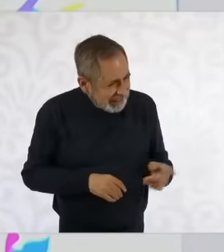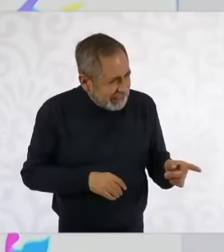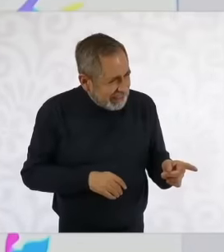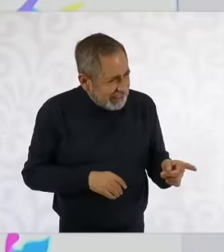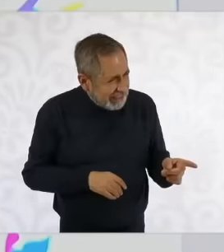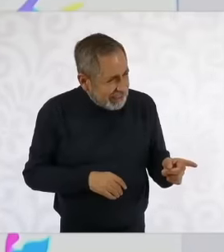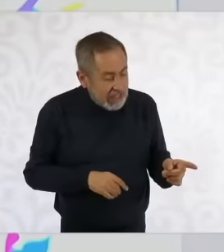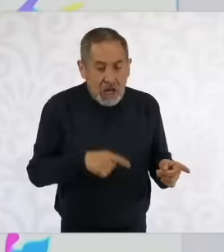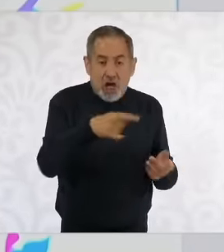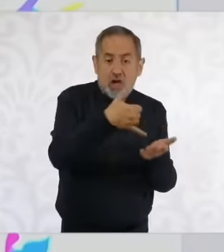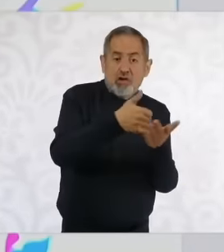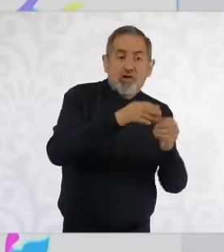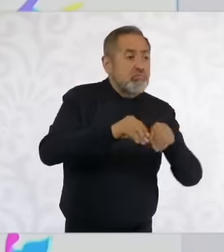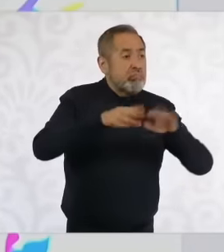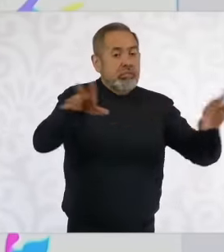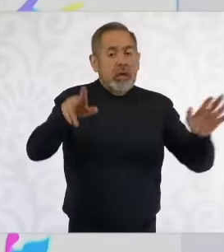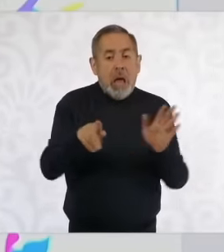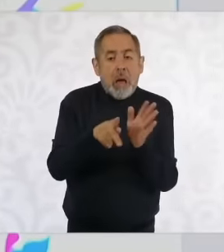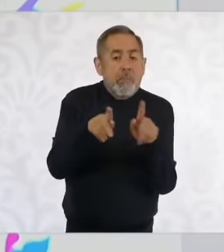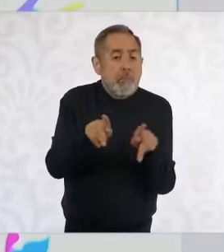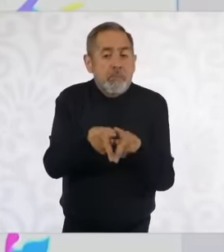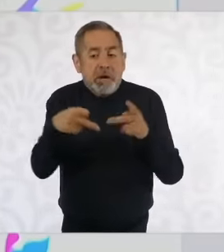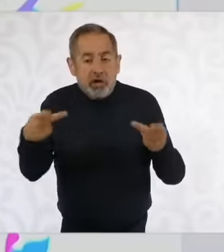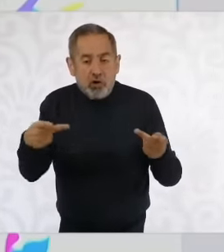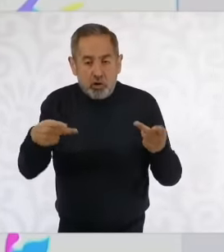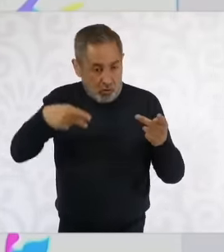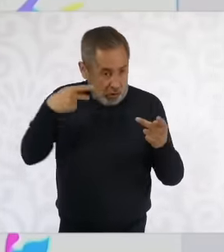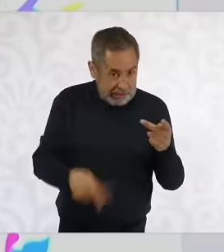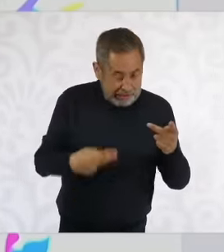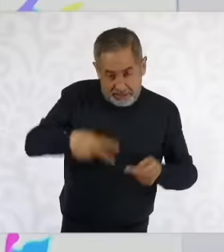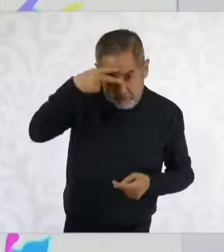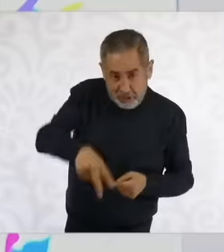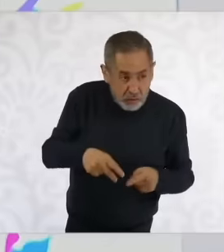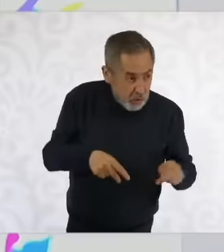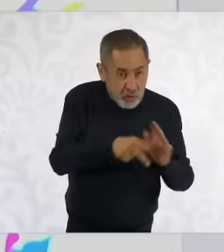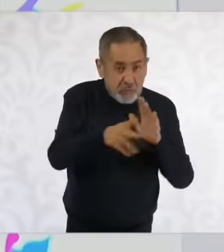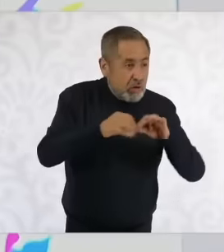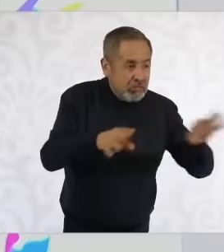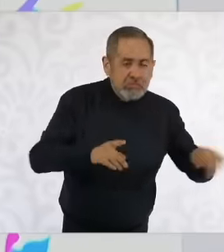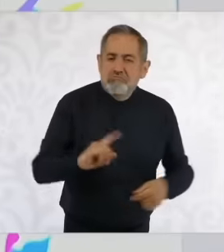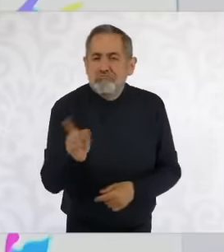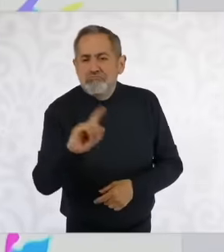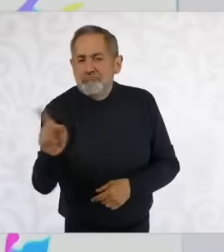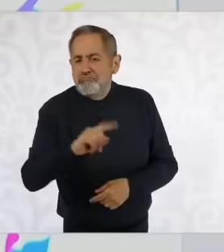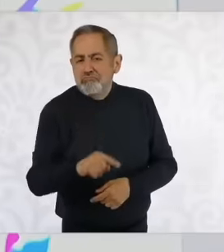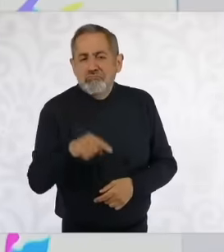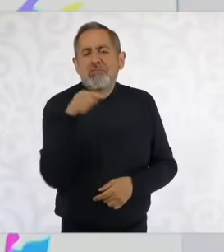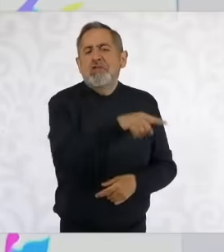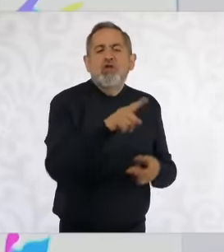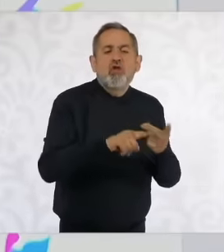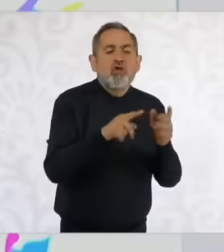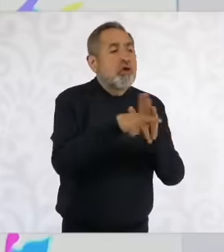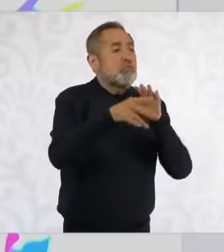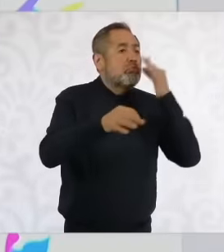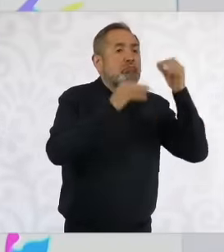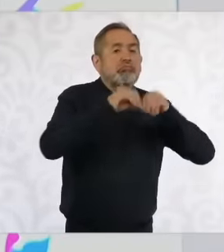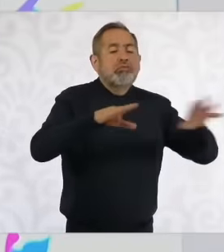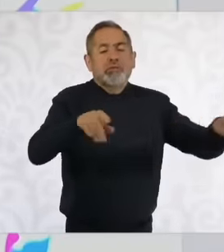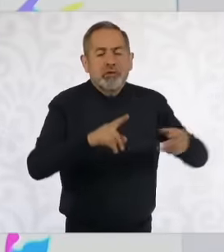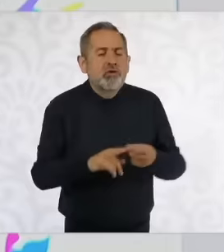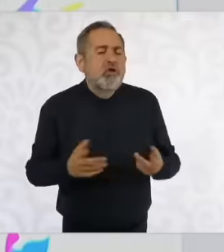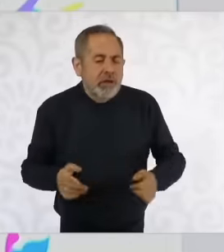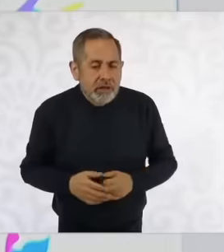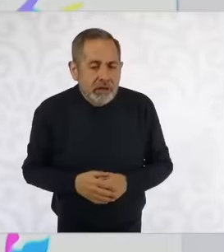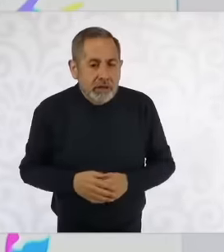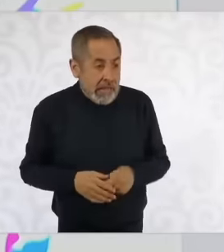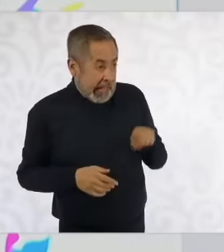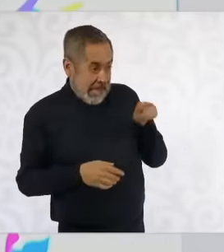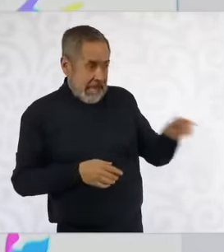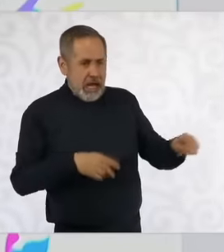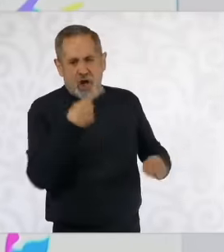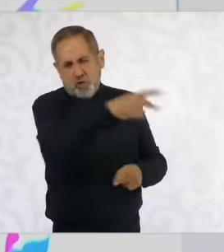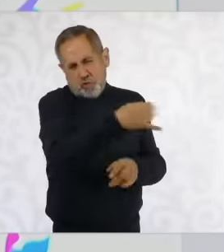He published it in a newspaper of national circulation. He did not publish it on his social networks. He